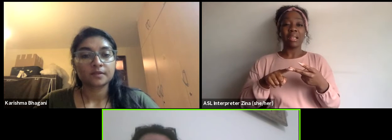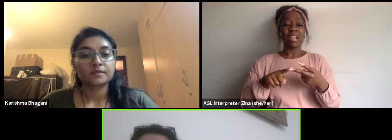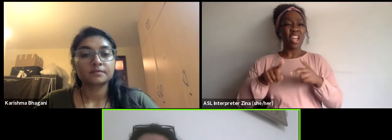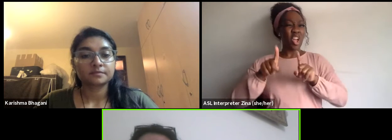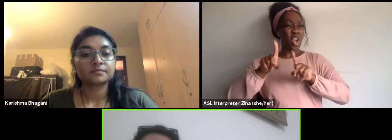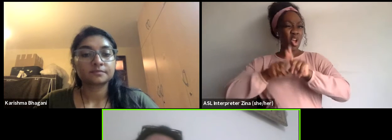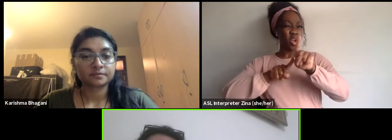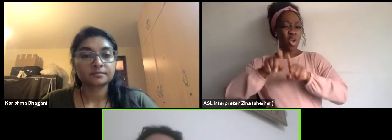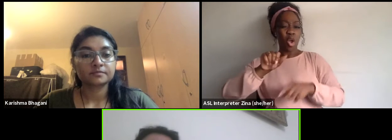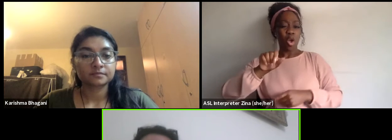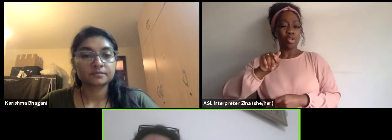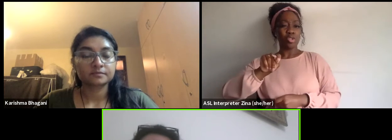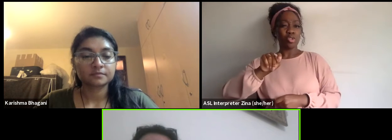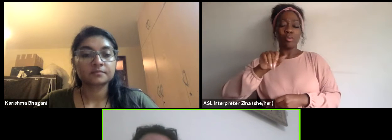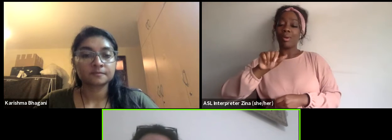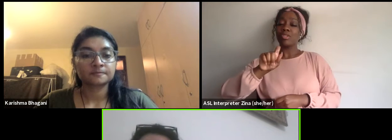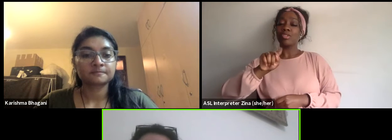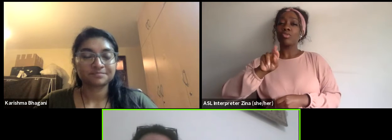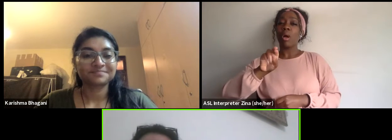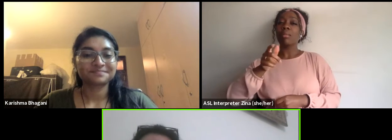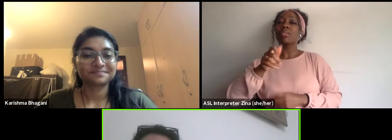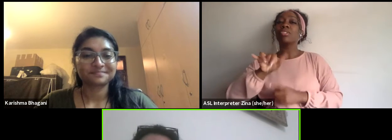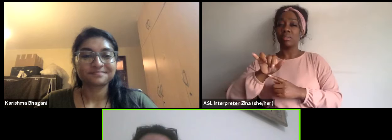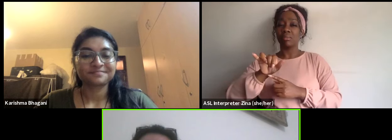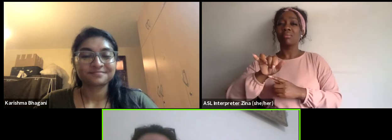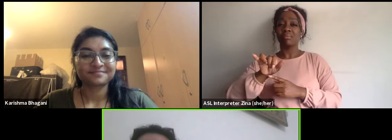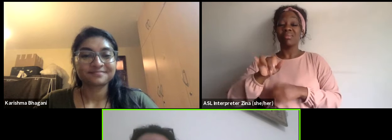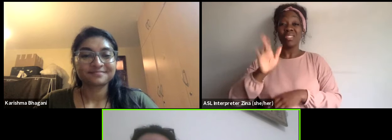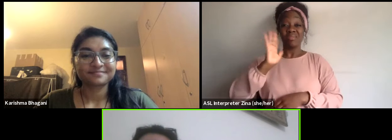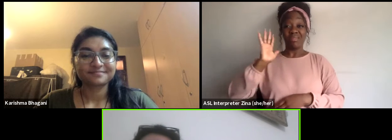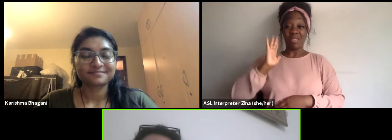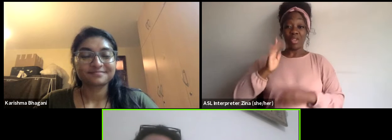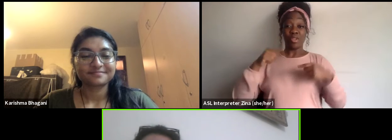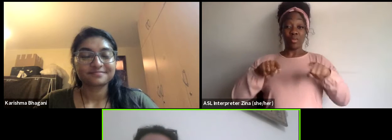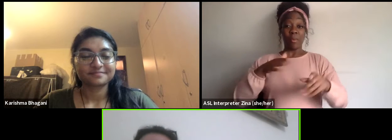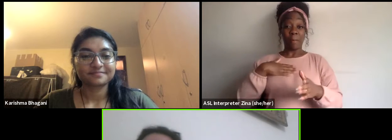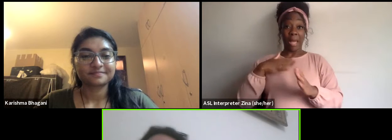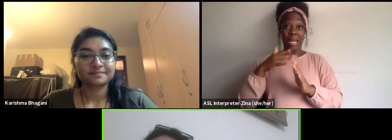before because of my time it's much more different. And then I did my